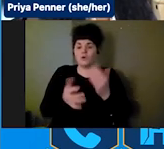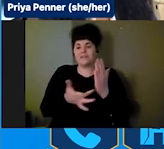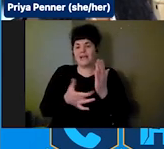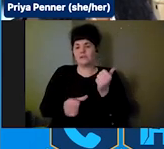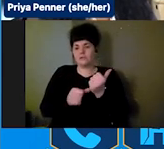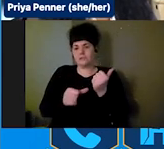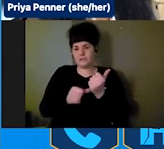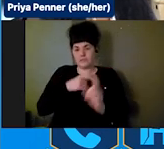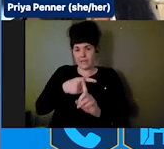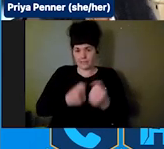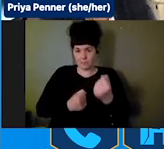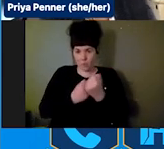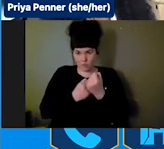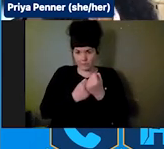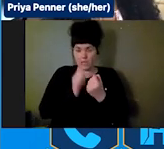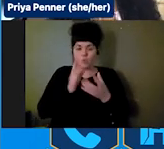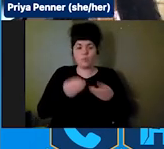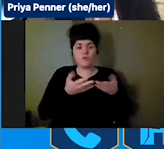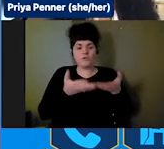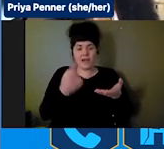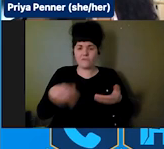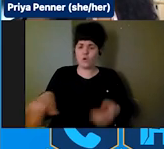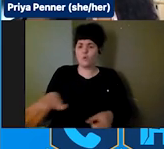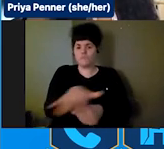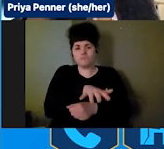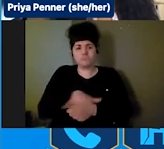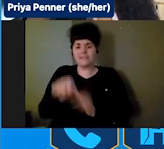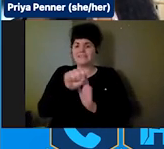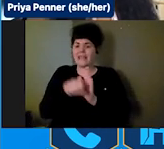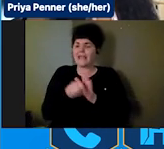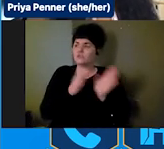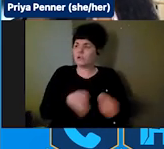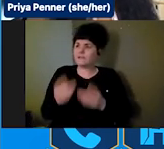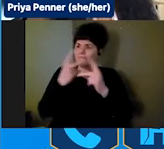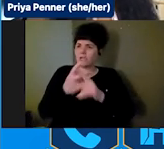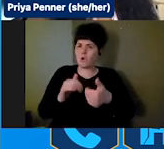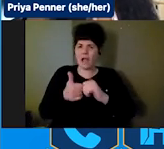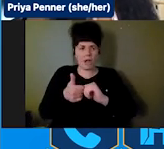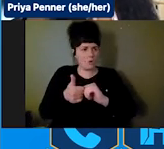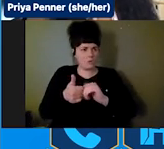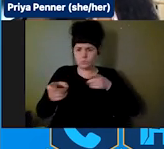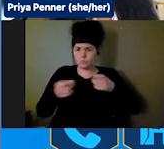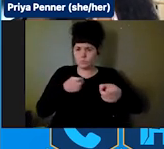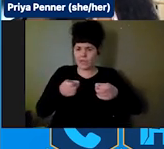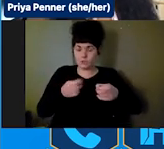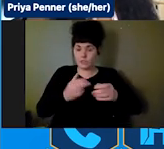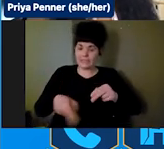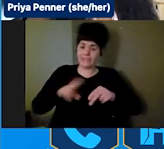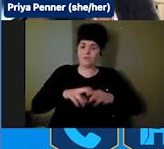innovative state-wide strategies to respond to an influx of out-of-state individuals so also adding to additional not only funding